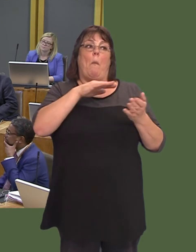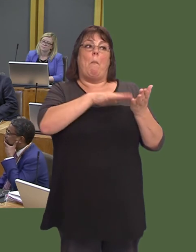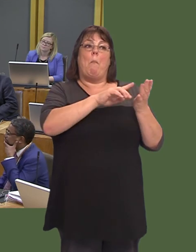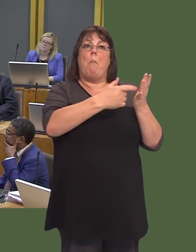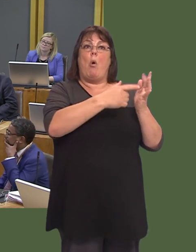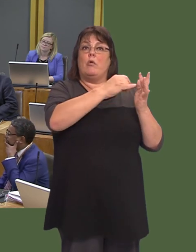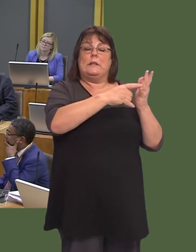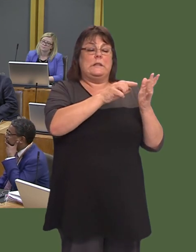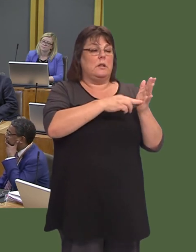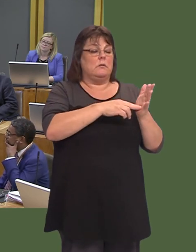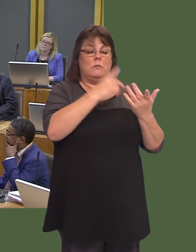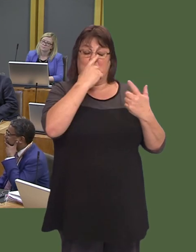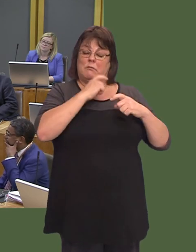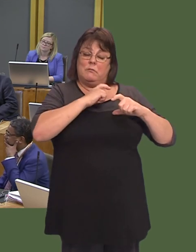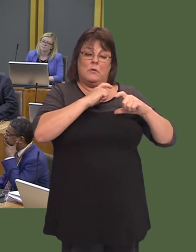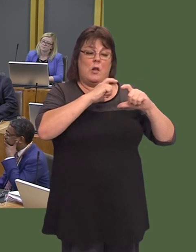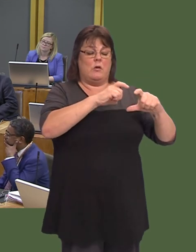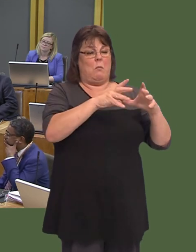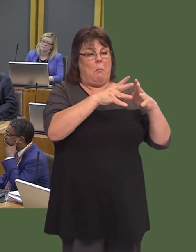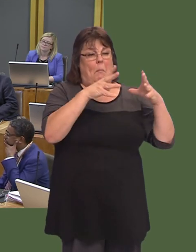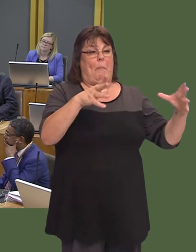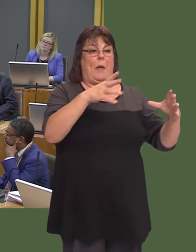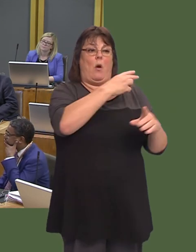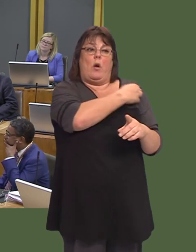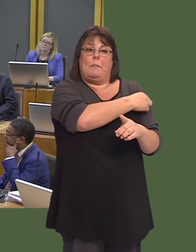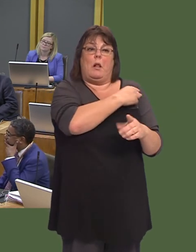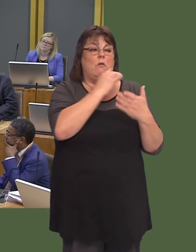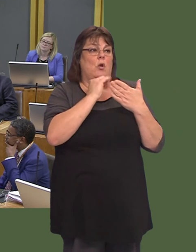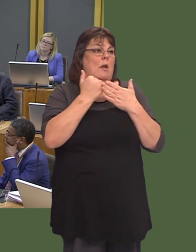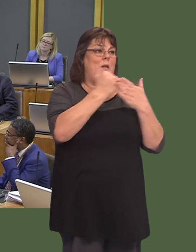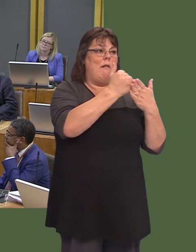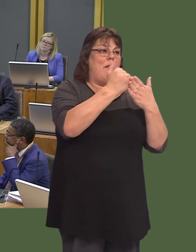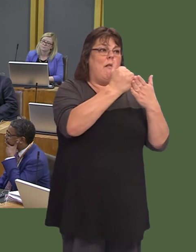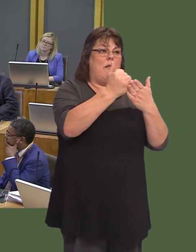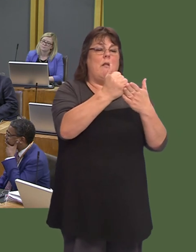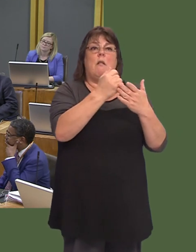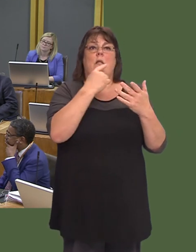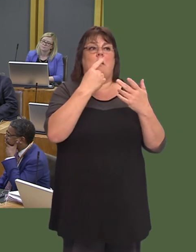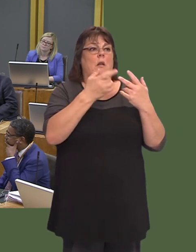But, certainly, as far as Morriston is concerned, it remains a big hospital serving an important